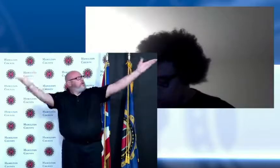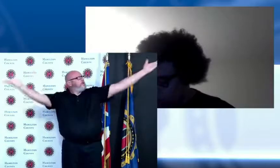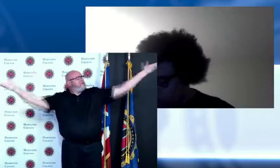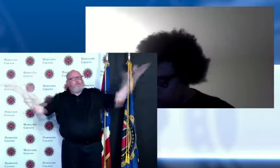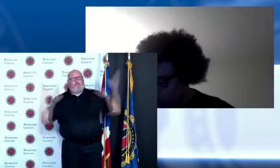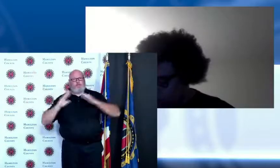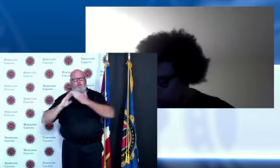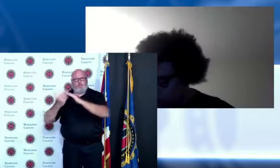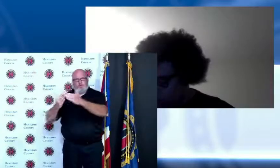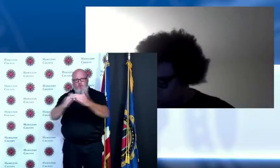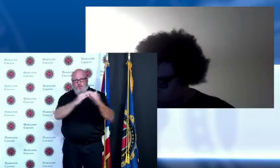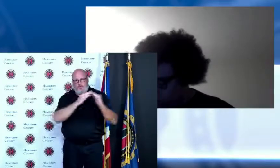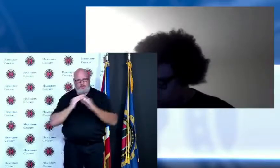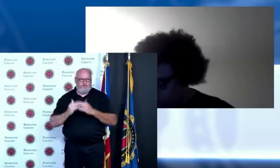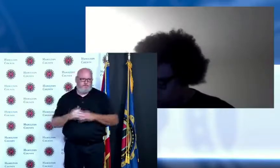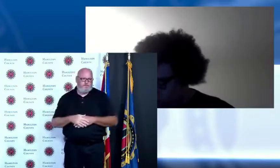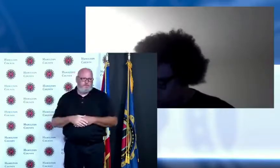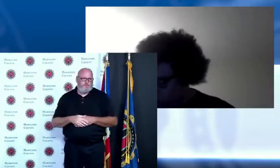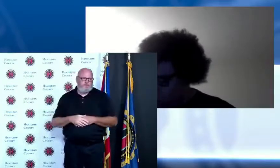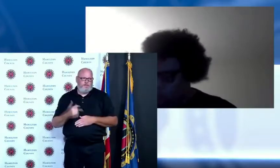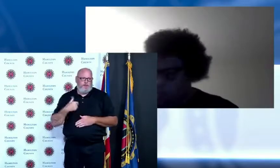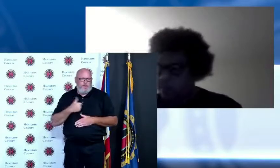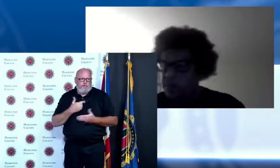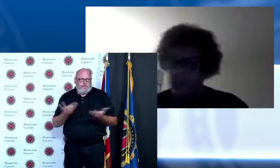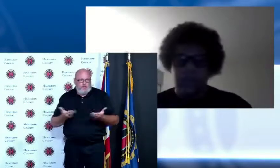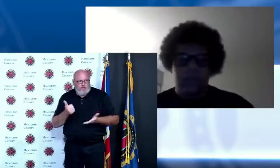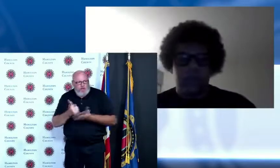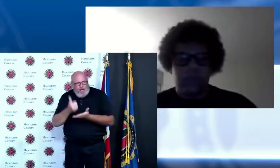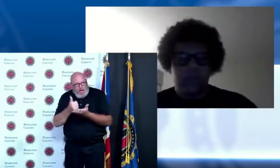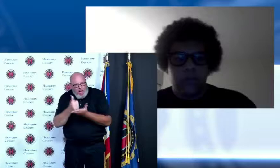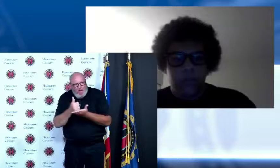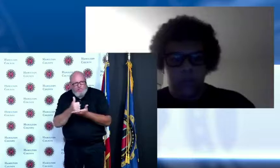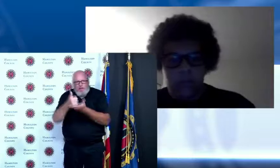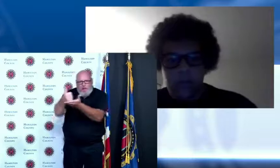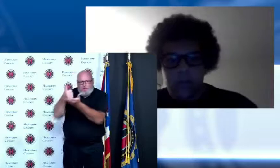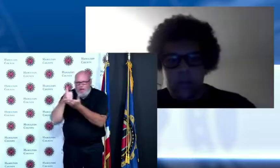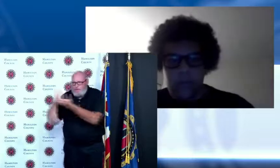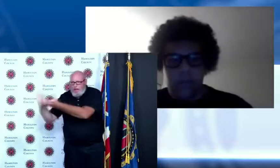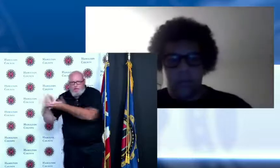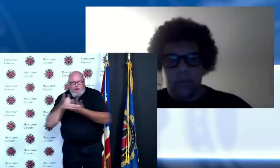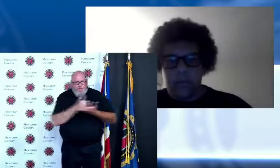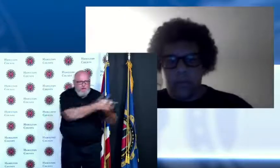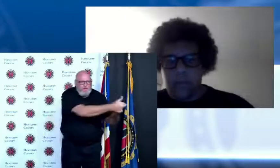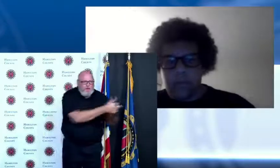closer together where we can acknowledge the assets that we all bring understand that we